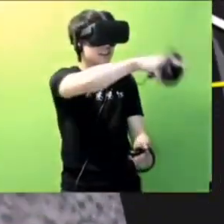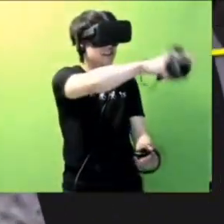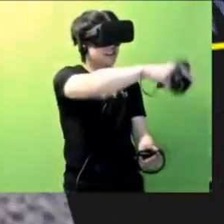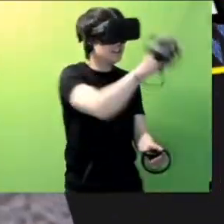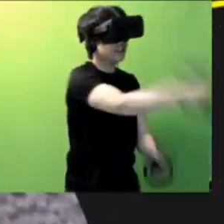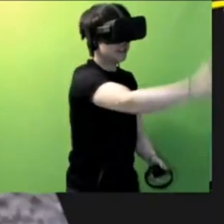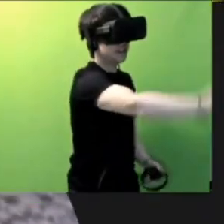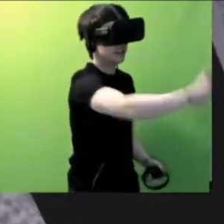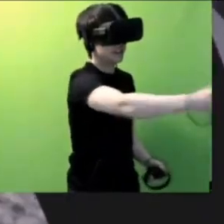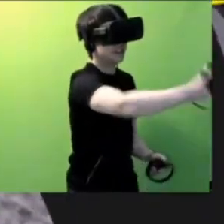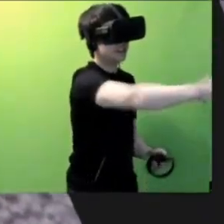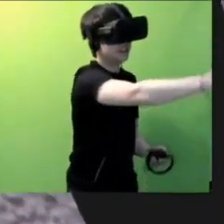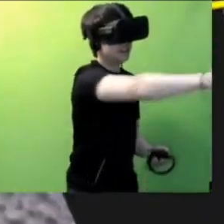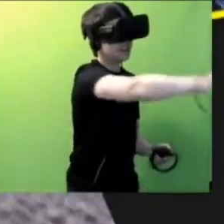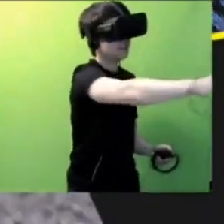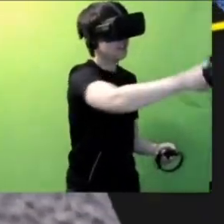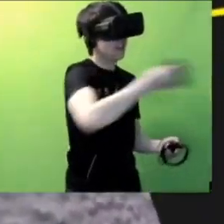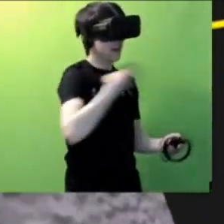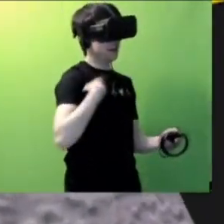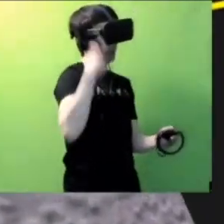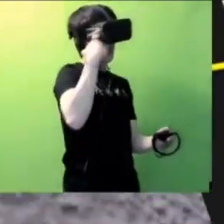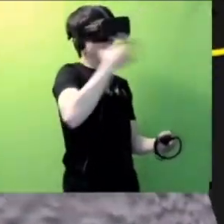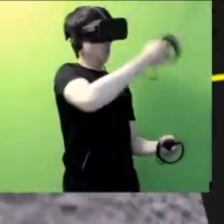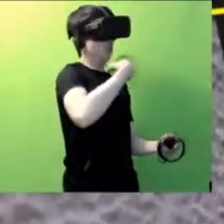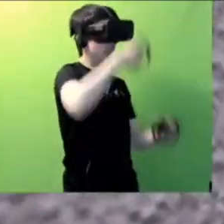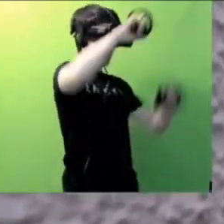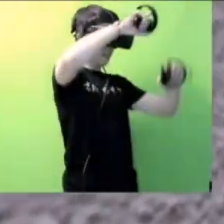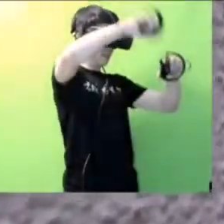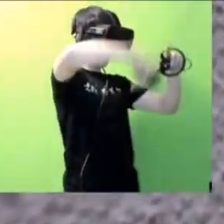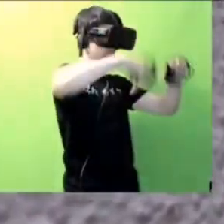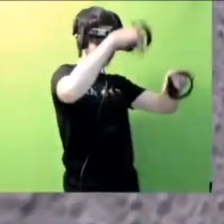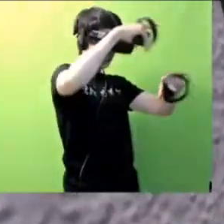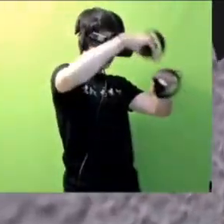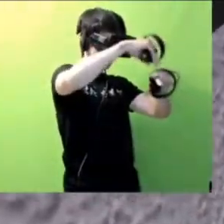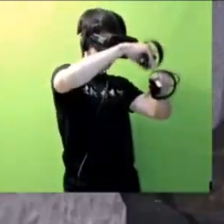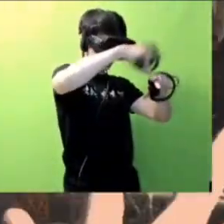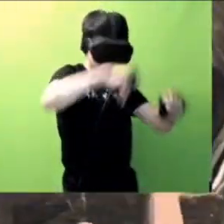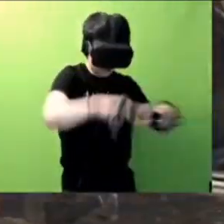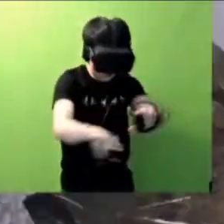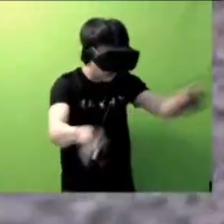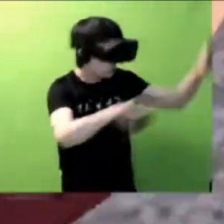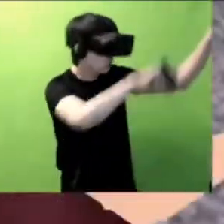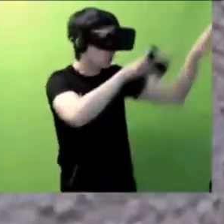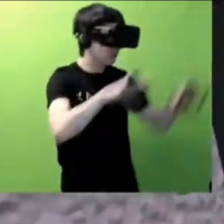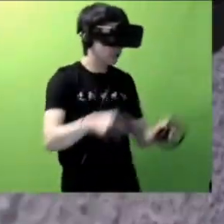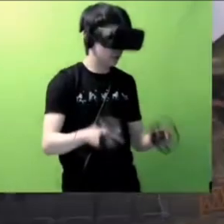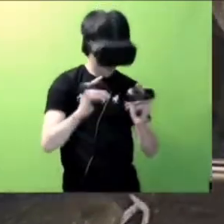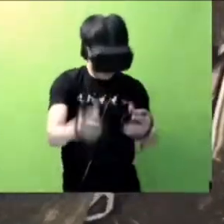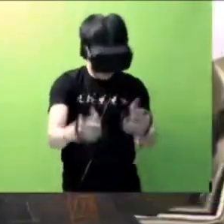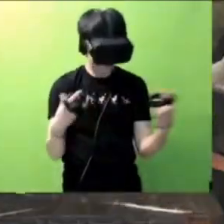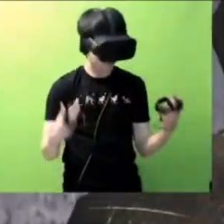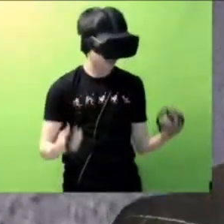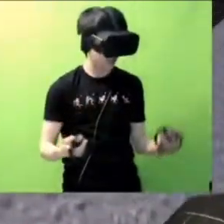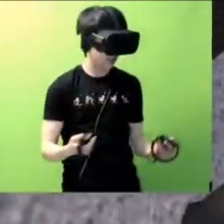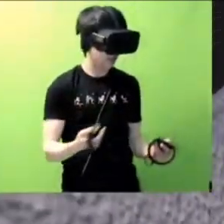Hey, I think we can't touch anything. Leave it alone